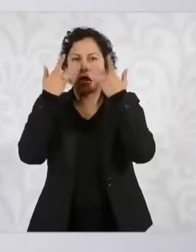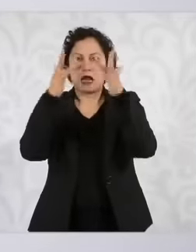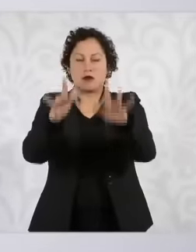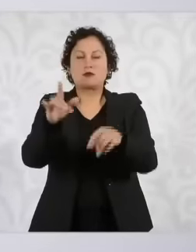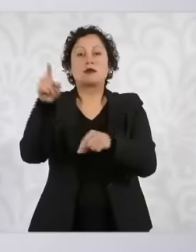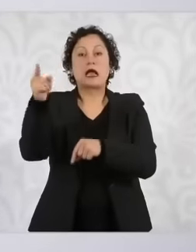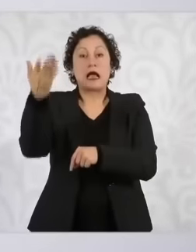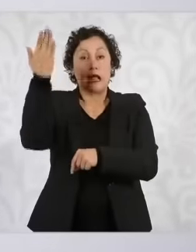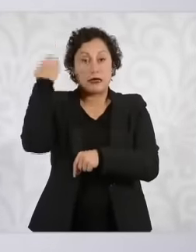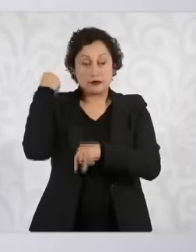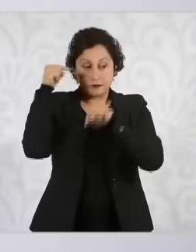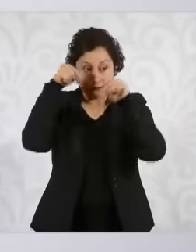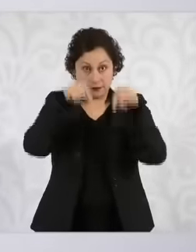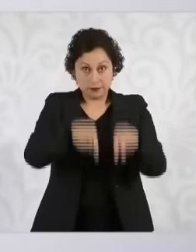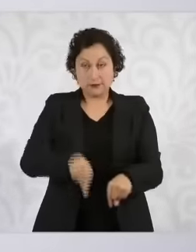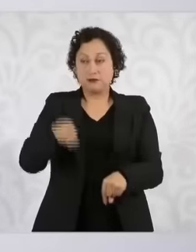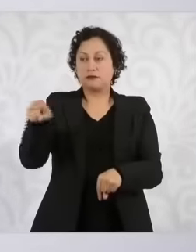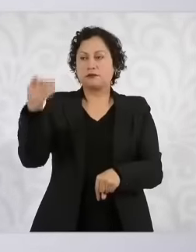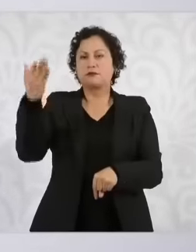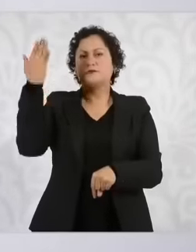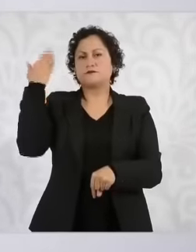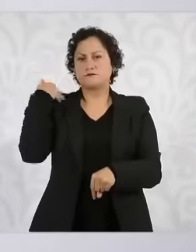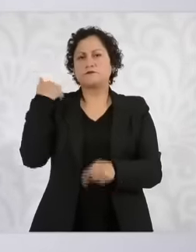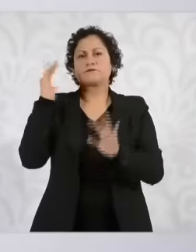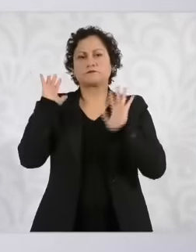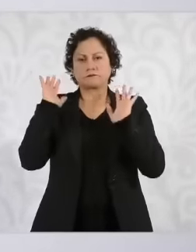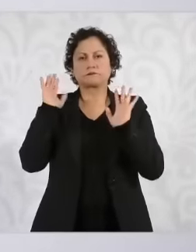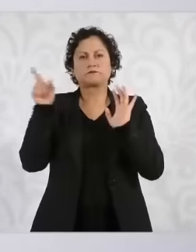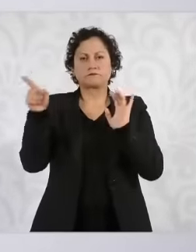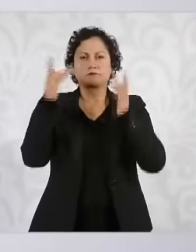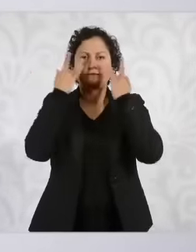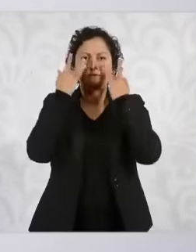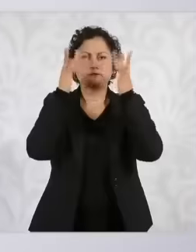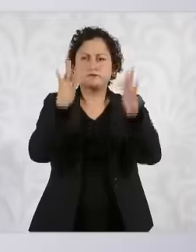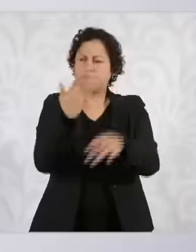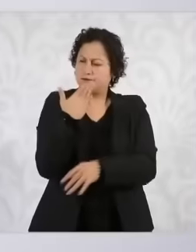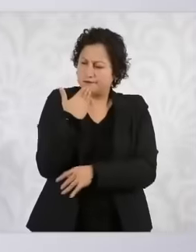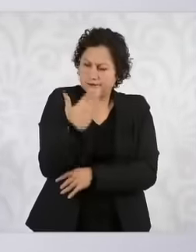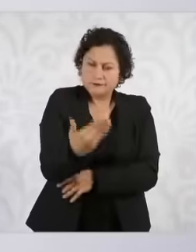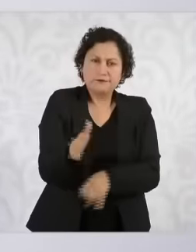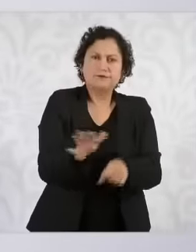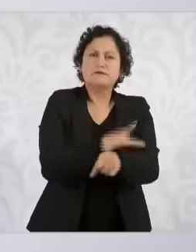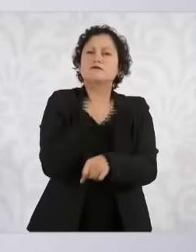stated it publicly and It's good because it also requires cleaning up the